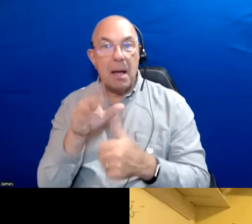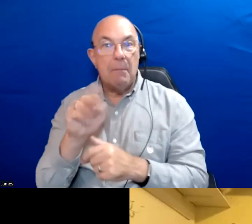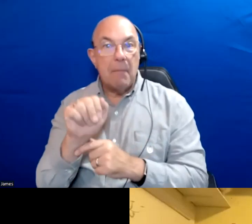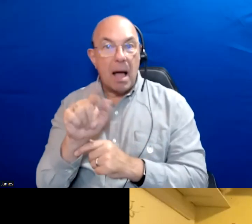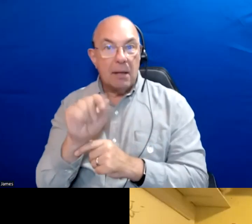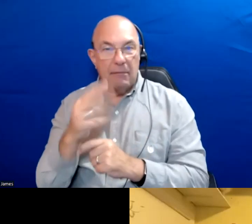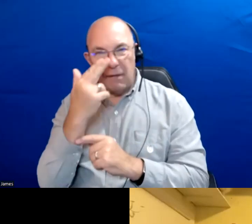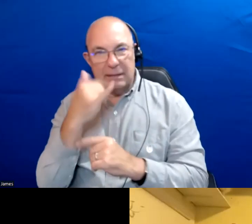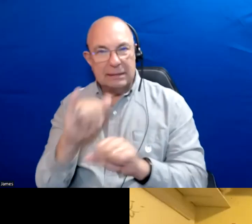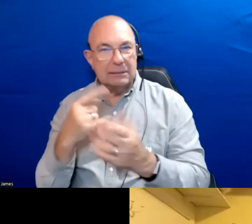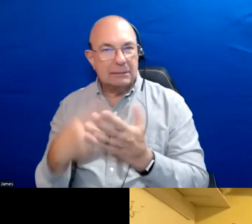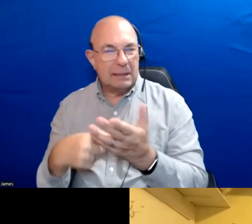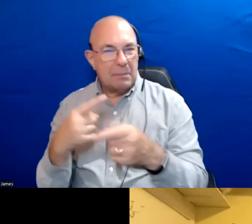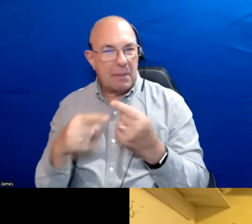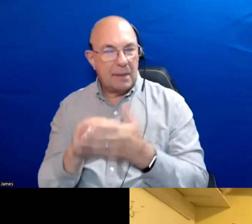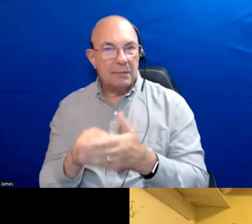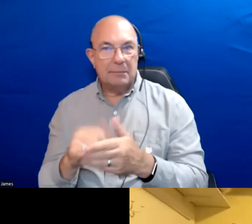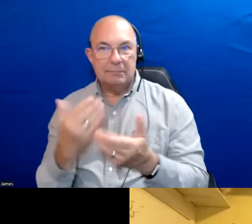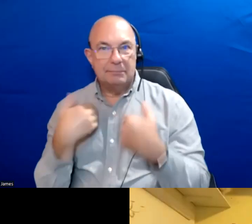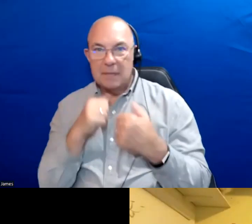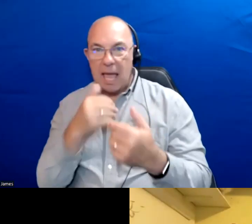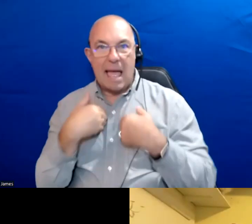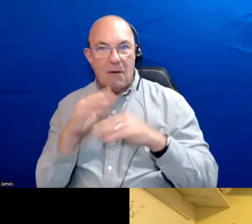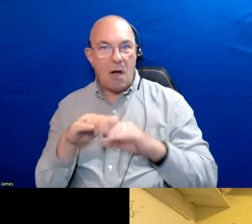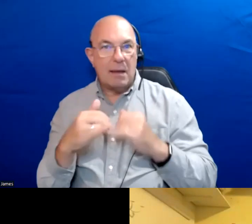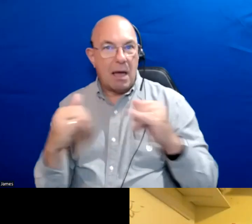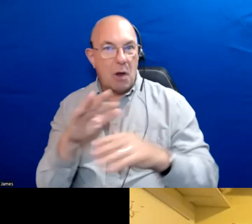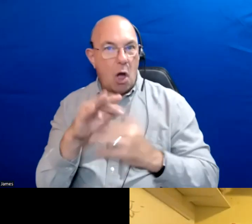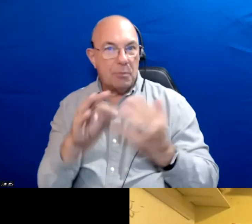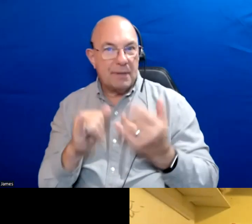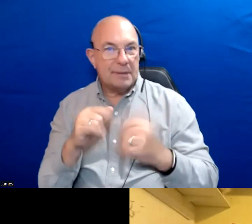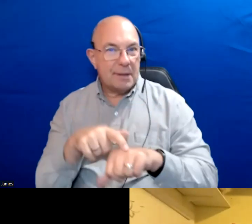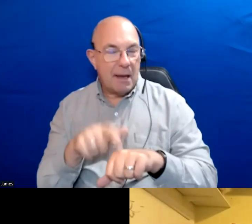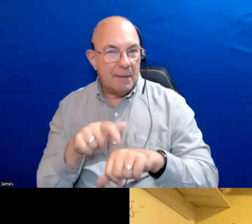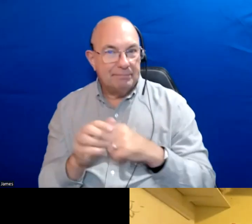still talking about that. We do not have that option at this day and age.